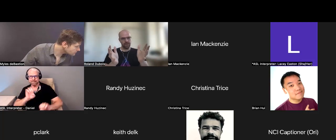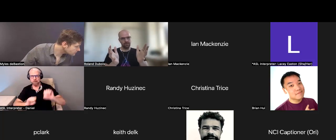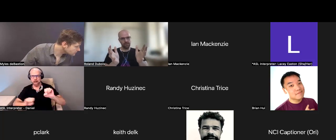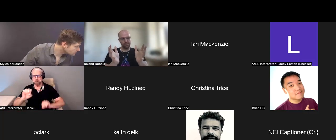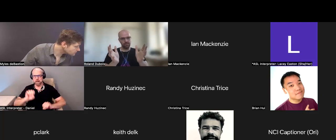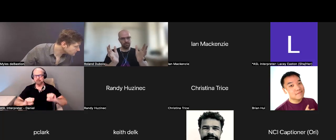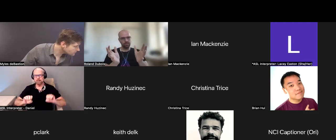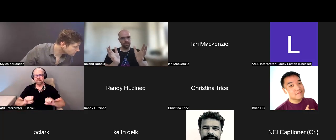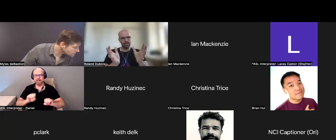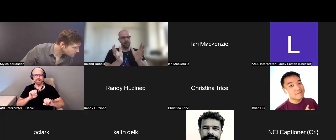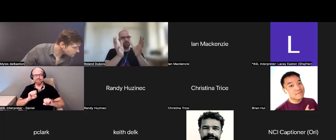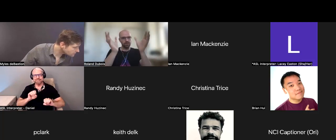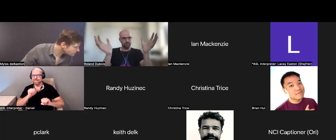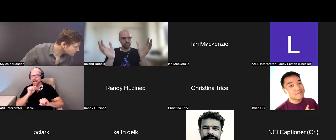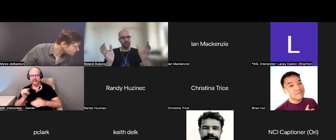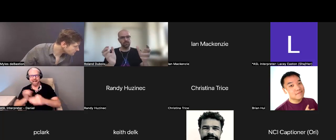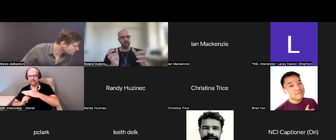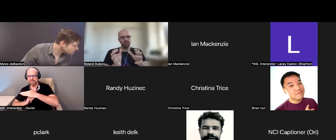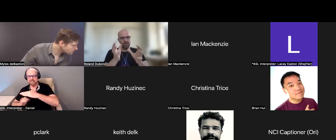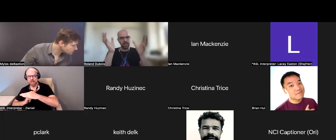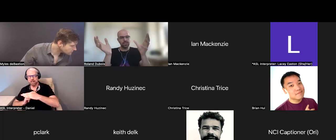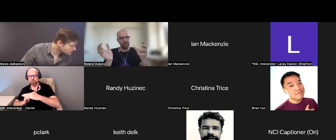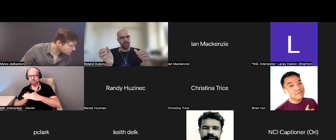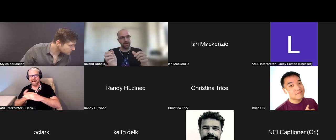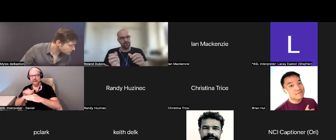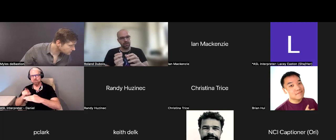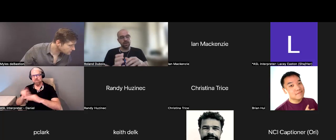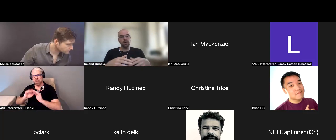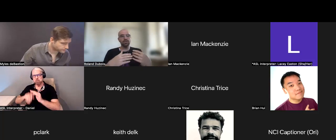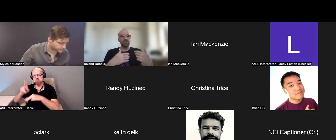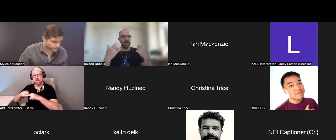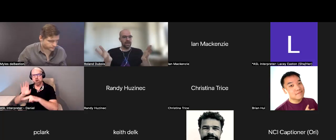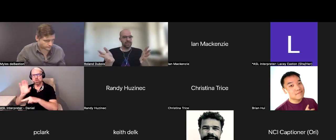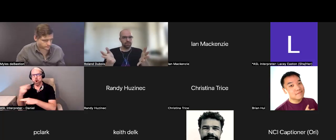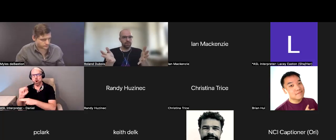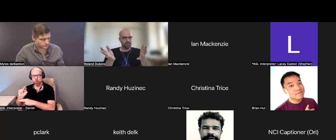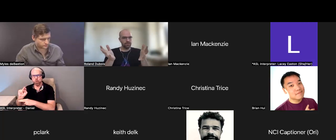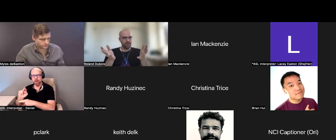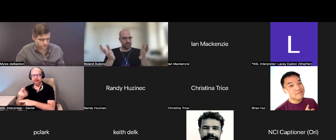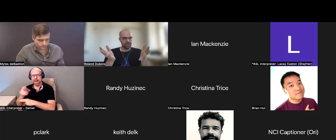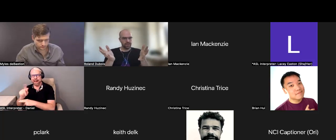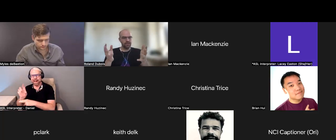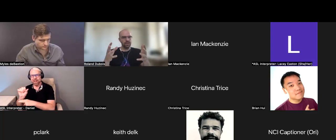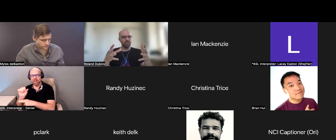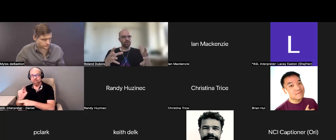having them build their own flagship Hackathon. Which has probably its own validity. But it